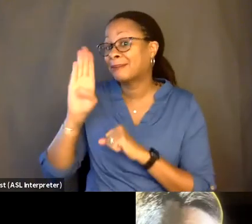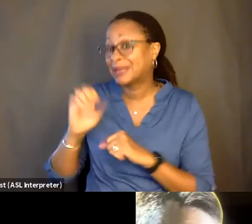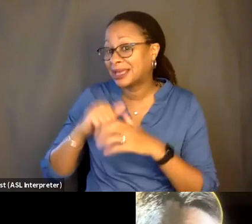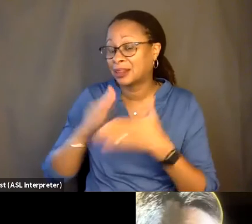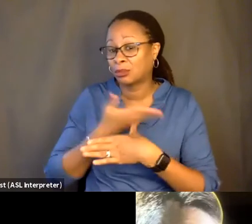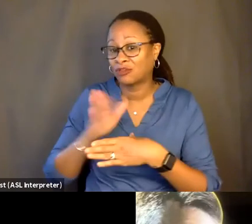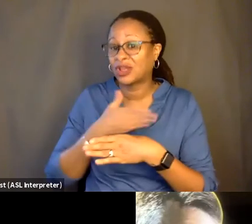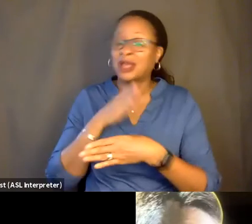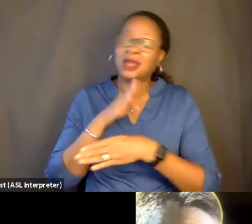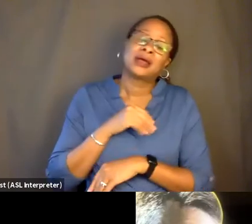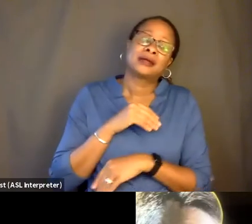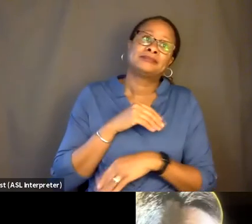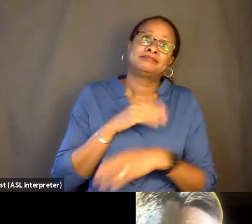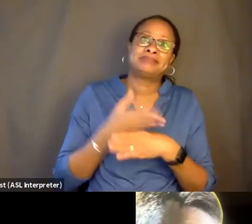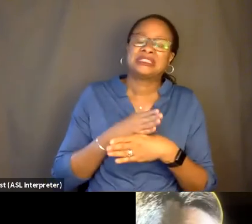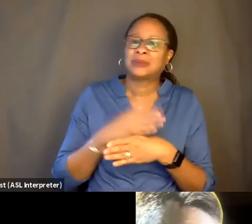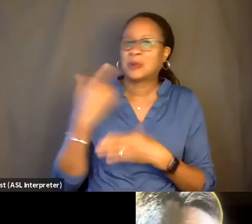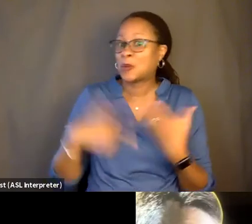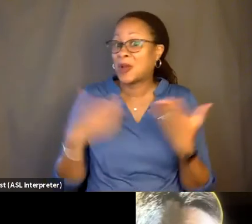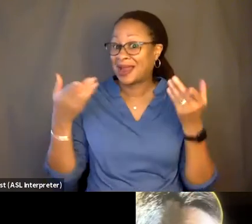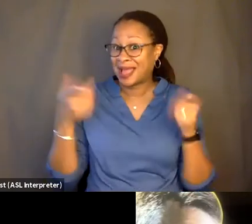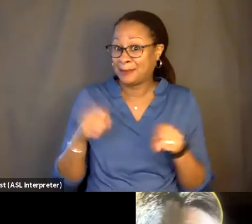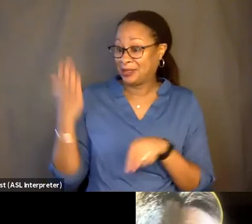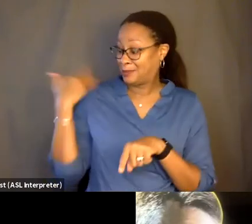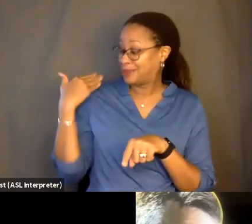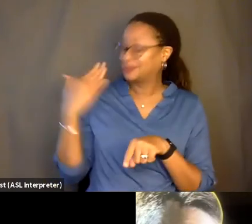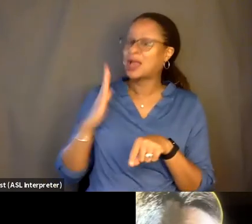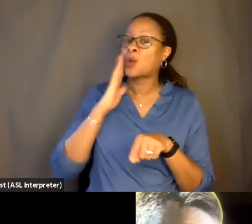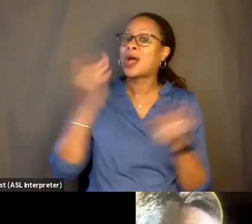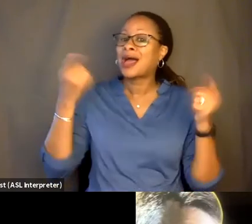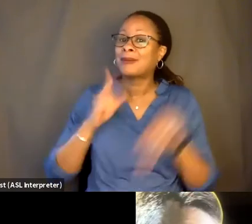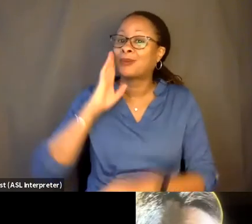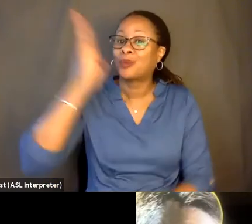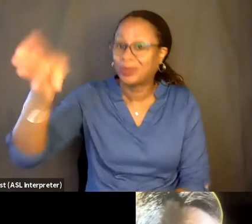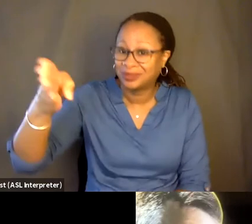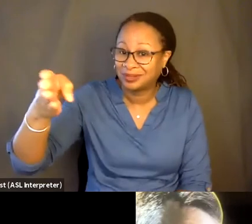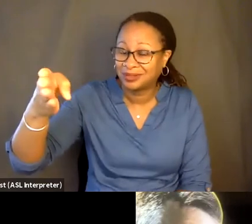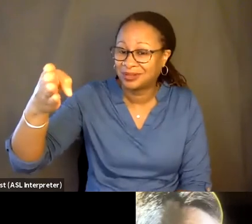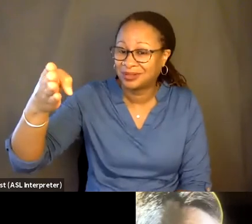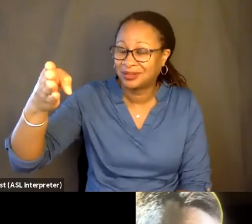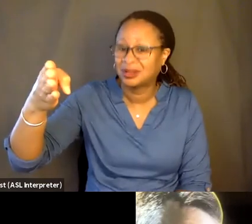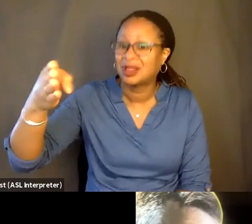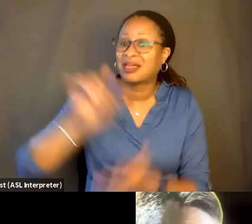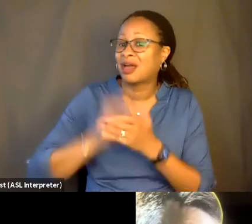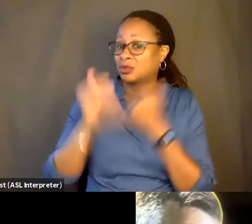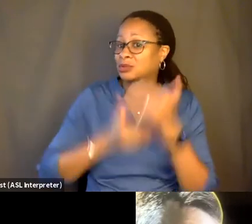between what has happened and what will happen. So that was the process as an idea,